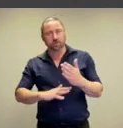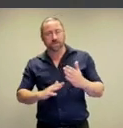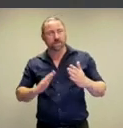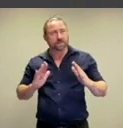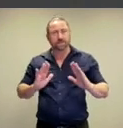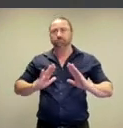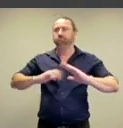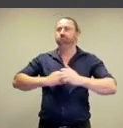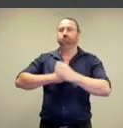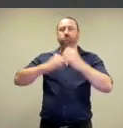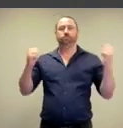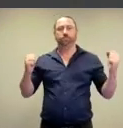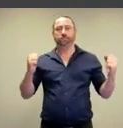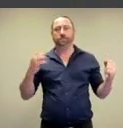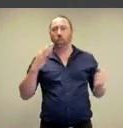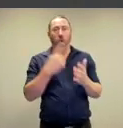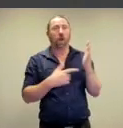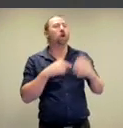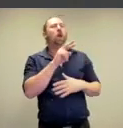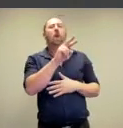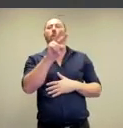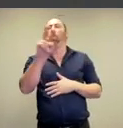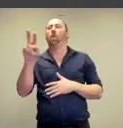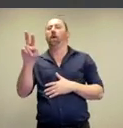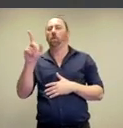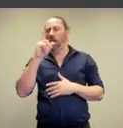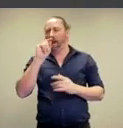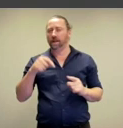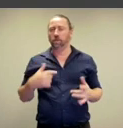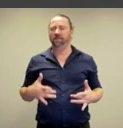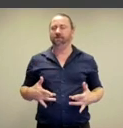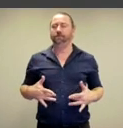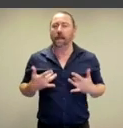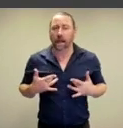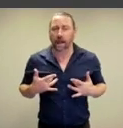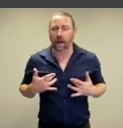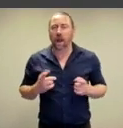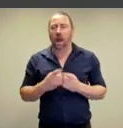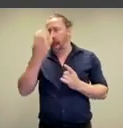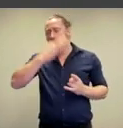colour, we no longer just look at it